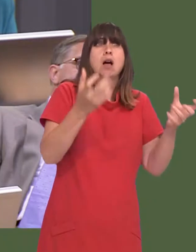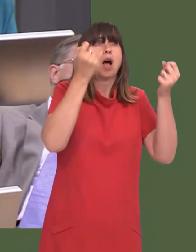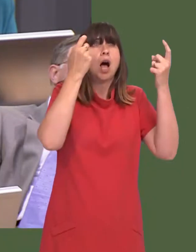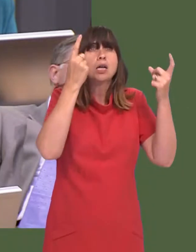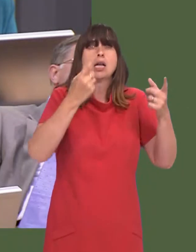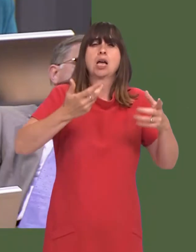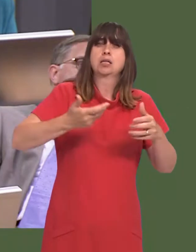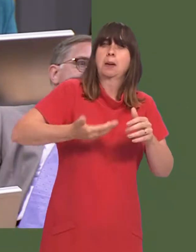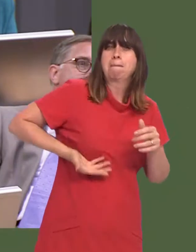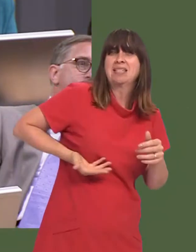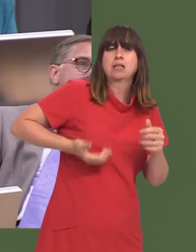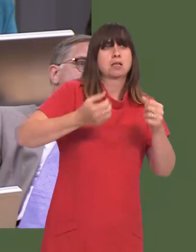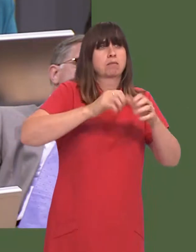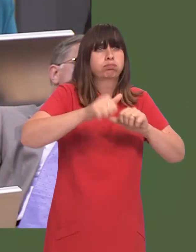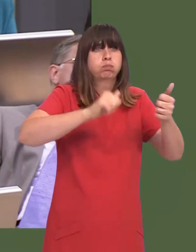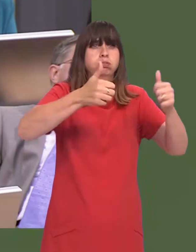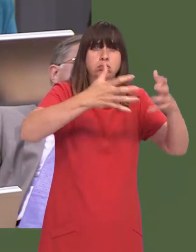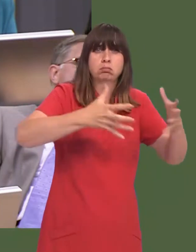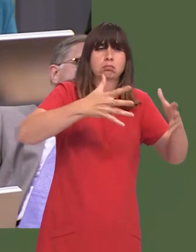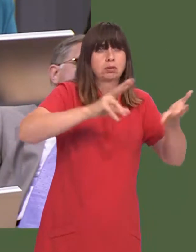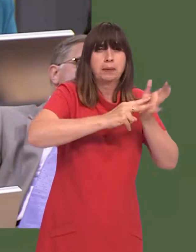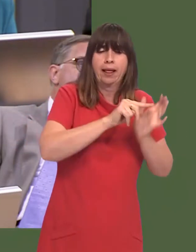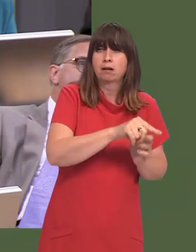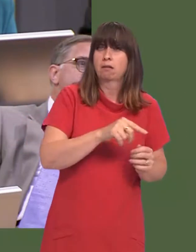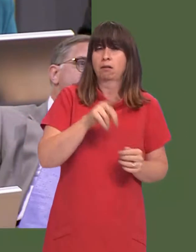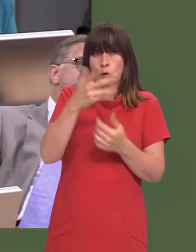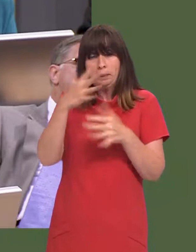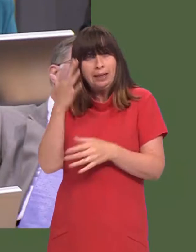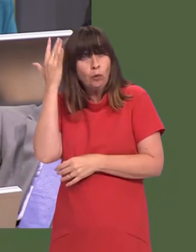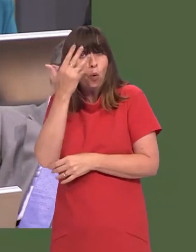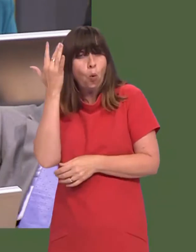development of ideas, as well as the social and well-being goals, of course.